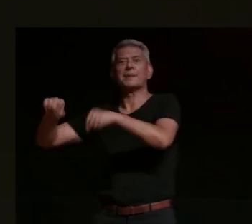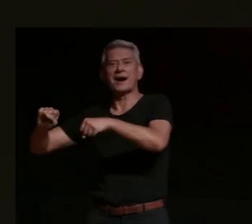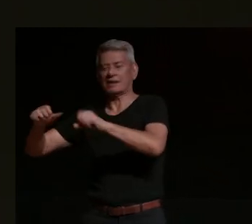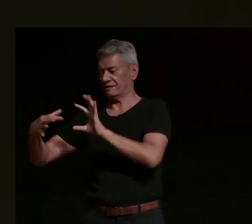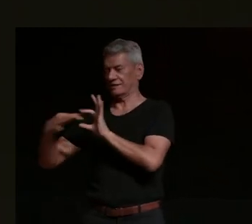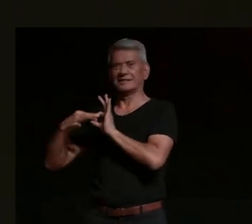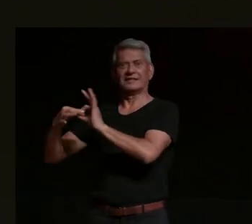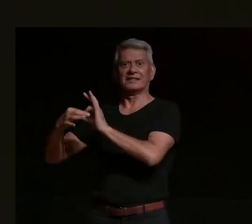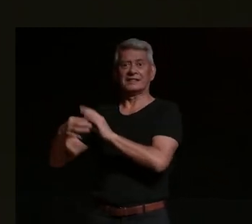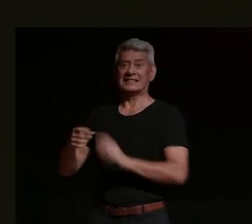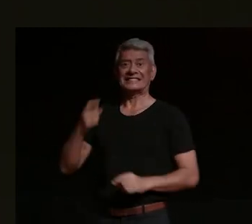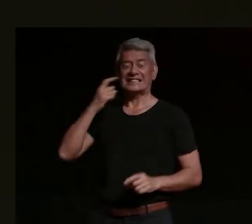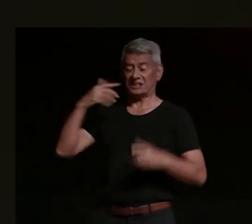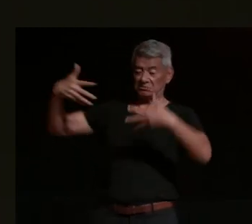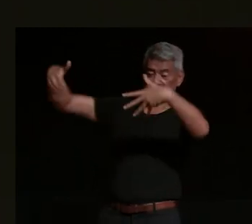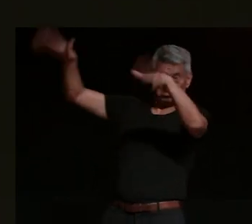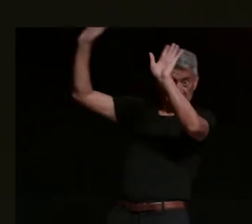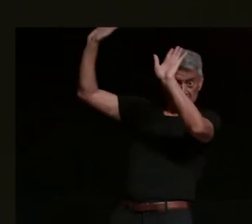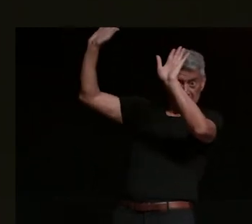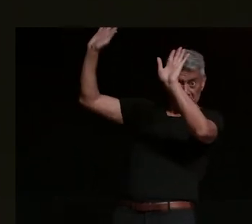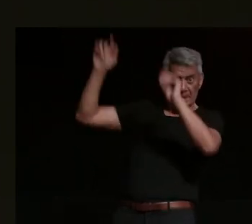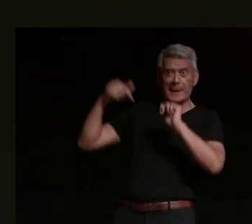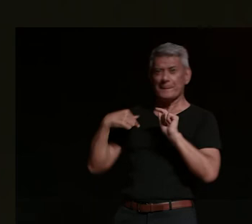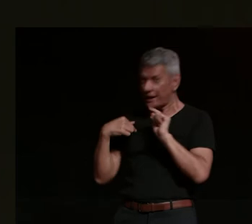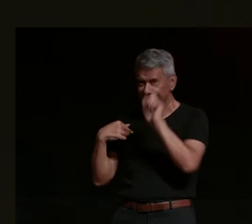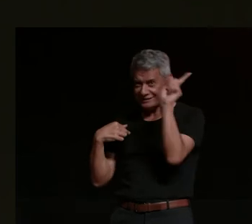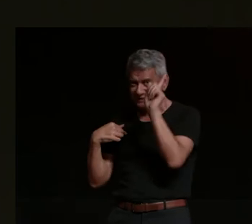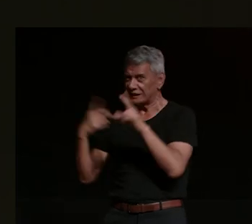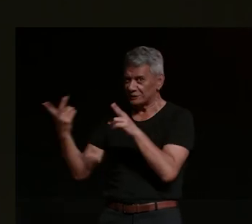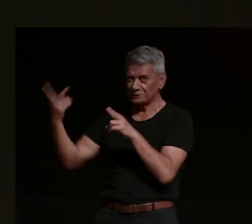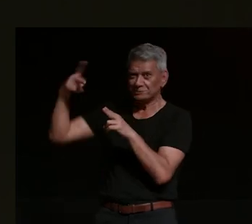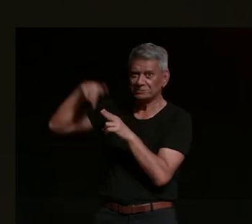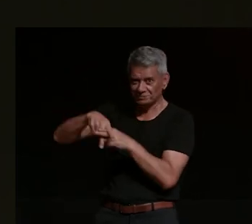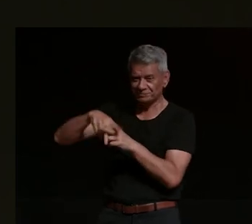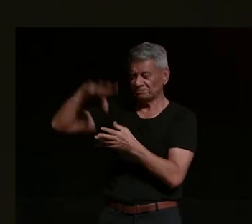easier to walk away sometimes than putting in the work get back on you know do it properly you know